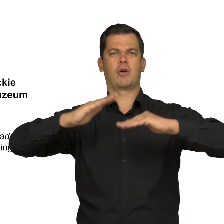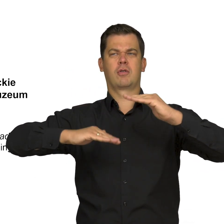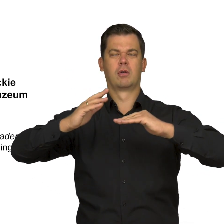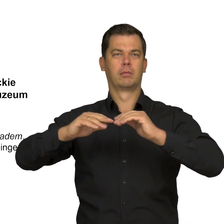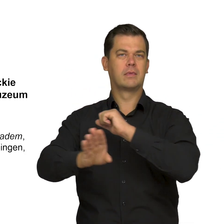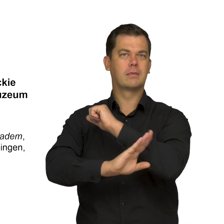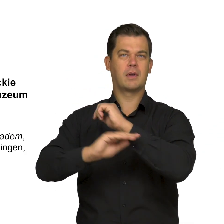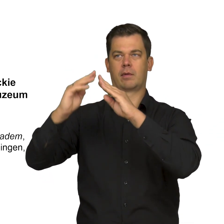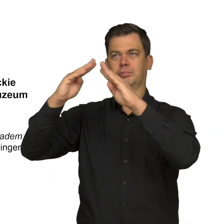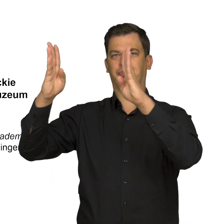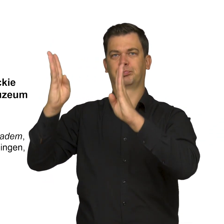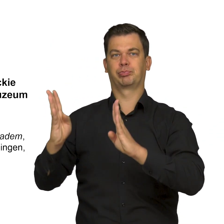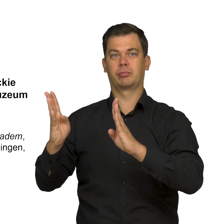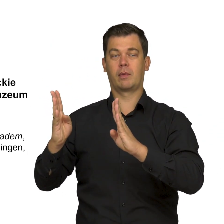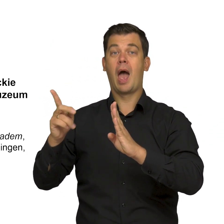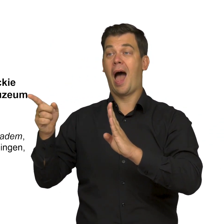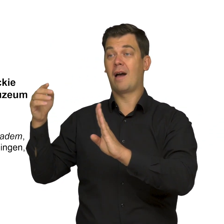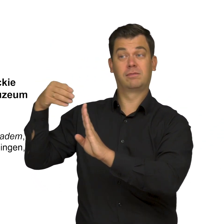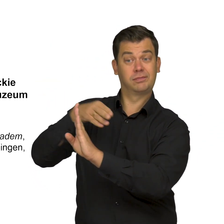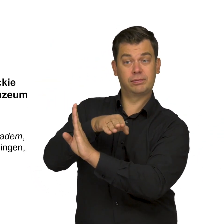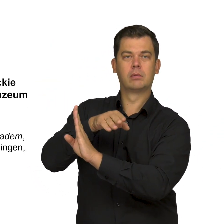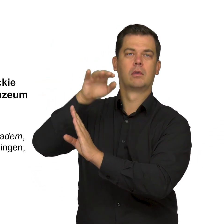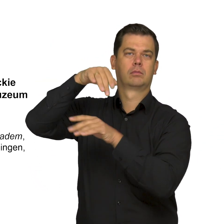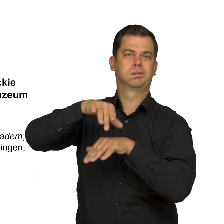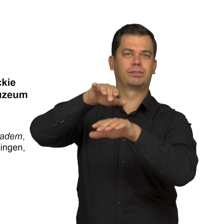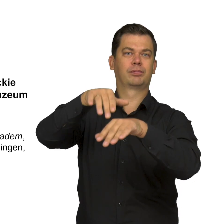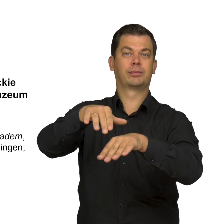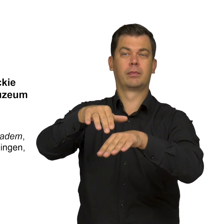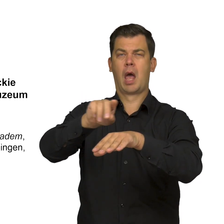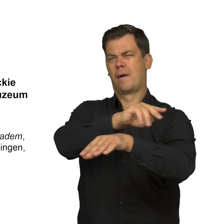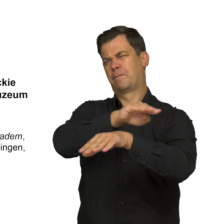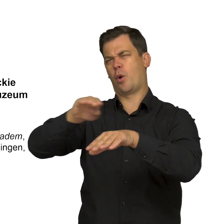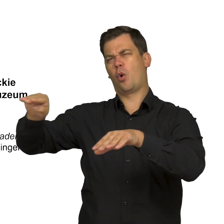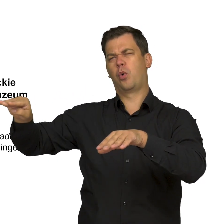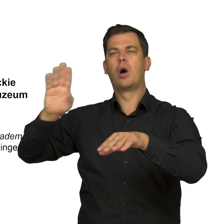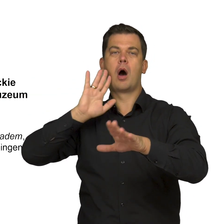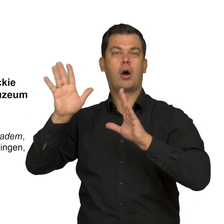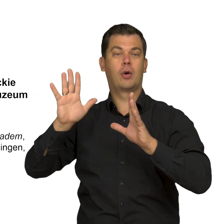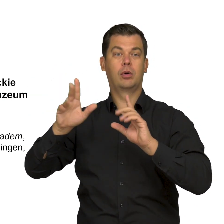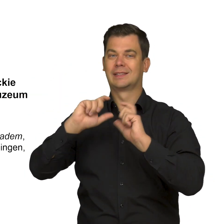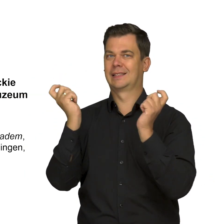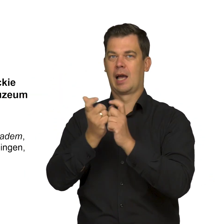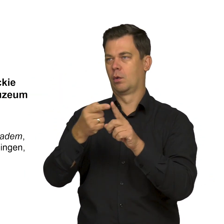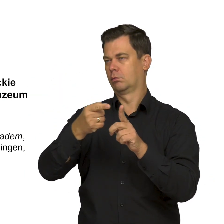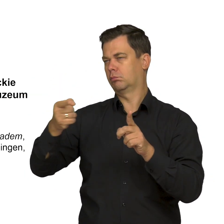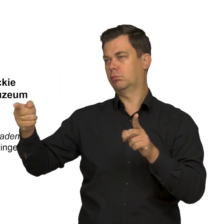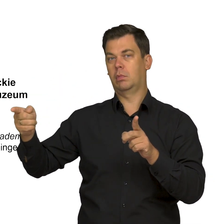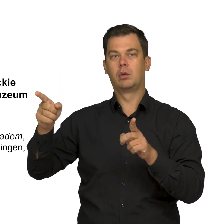A river flows between the trees and the architecture. Around half-height of the painting, occupying almost its entire width,